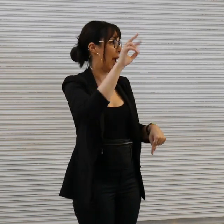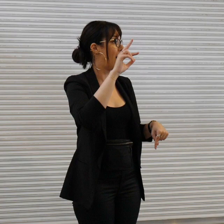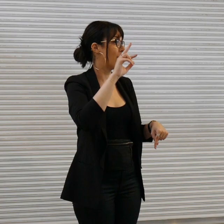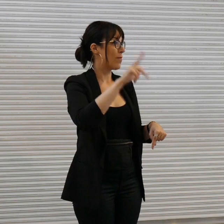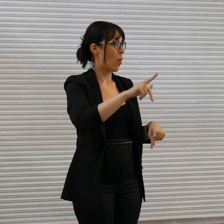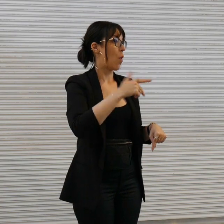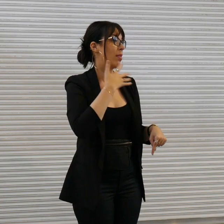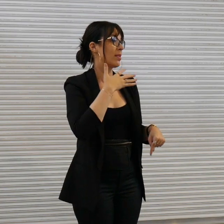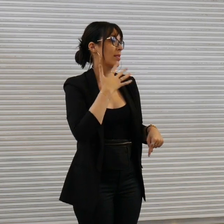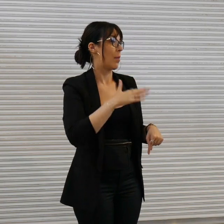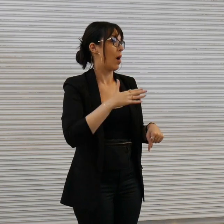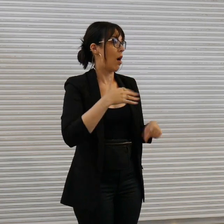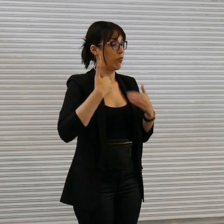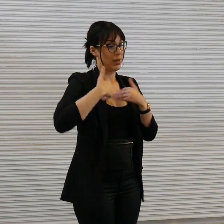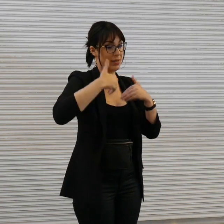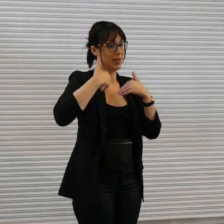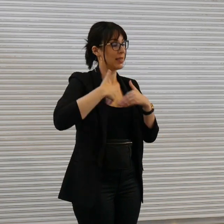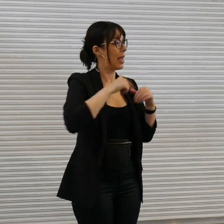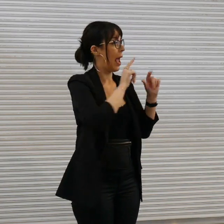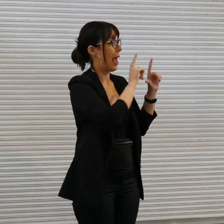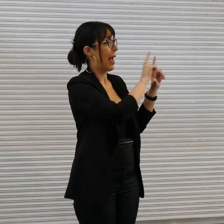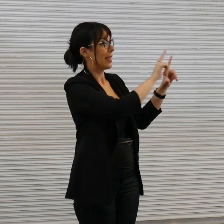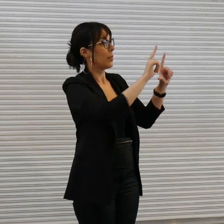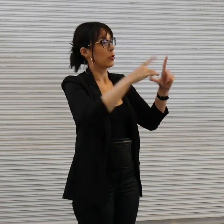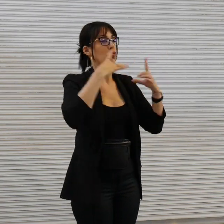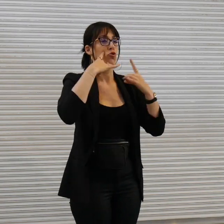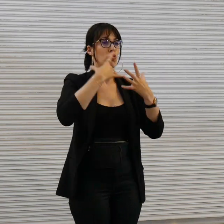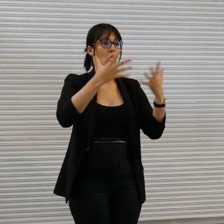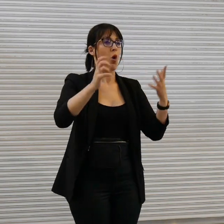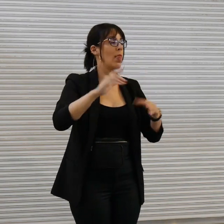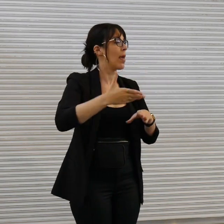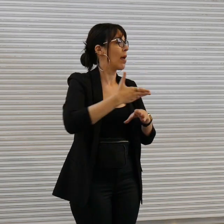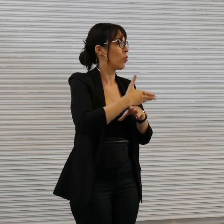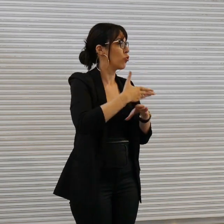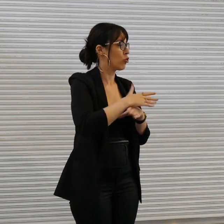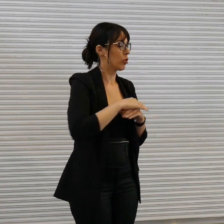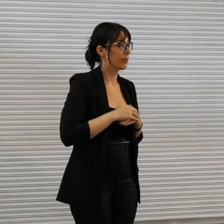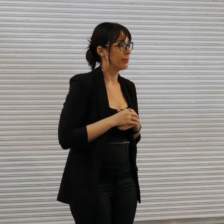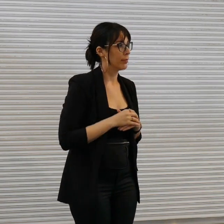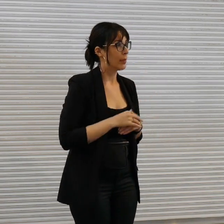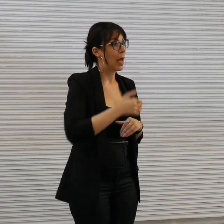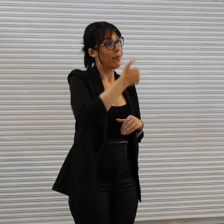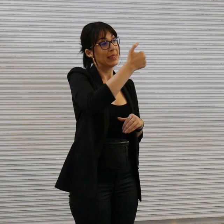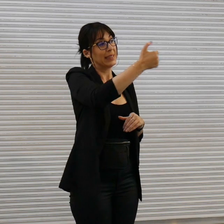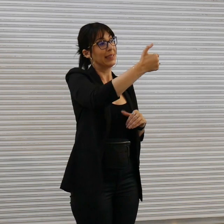exhibition where six artists across AAV's Studios and mentorships were invited to participate in the